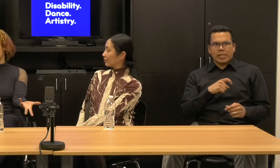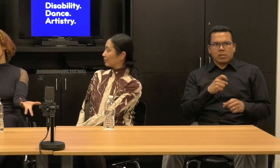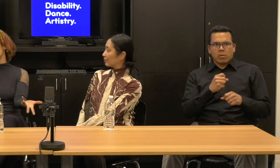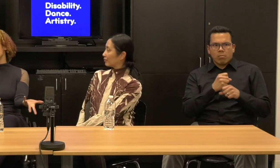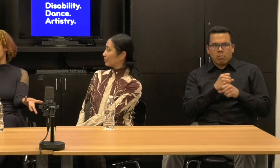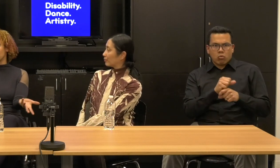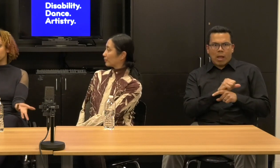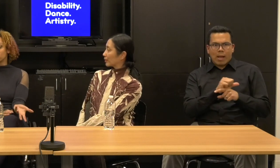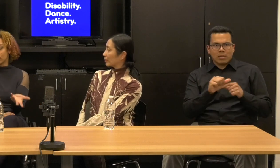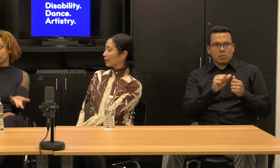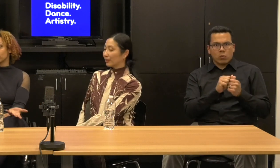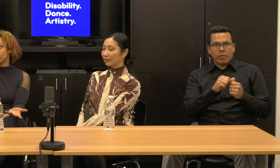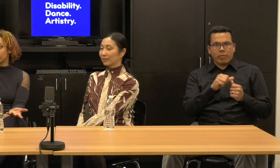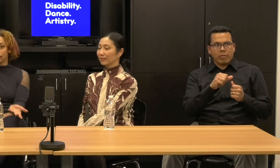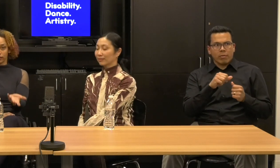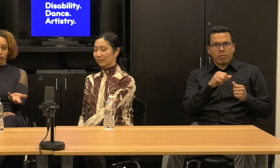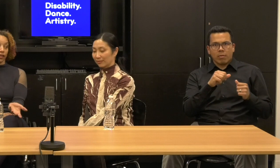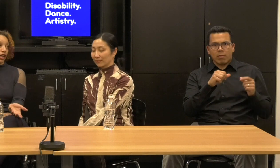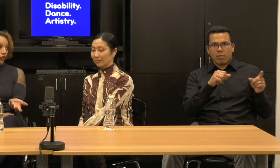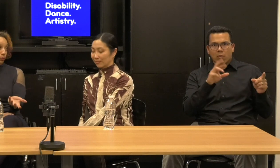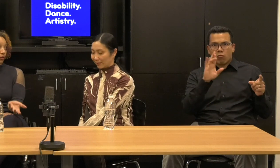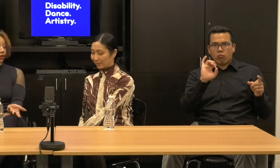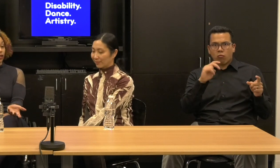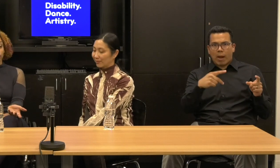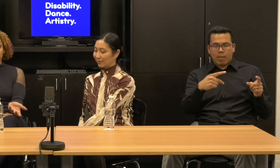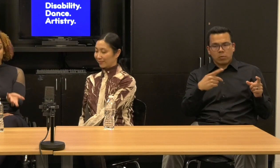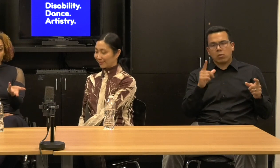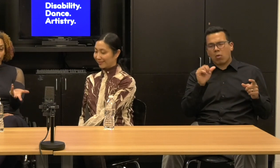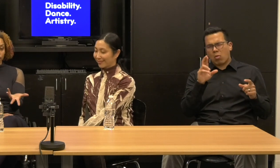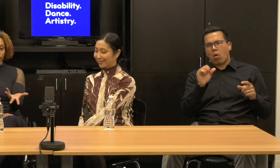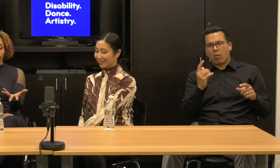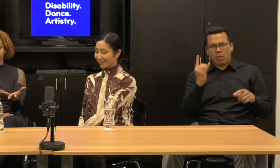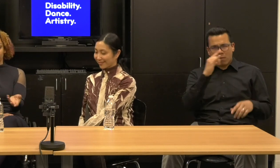the ramp and so laurel generously did that commute and she would often do things like